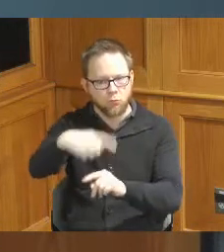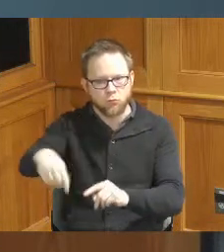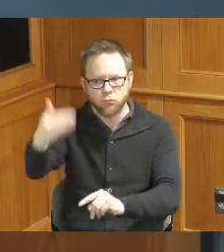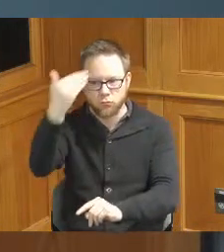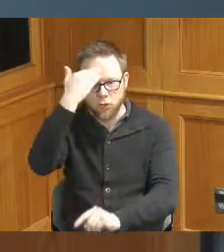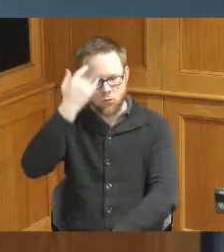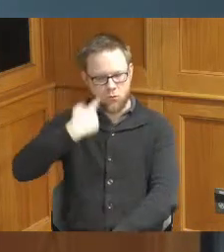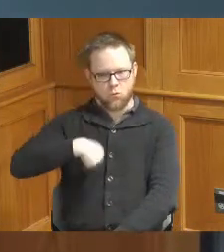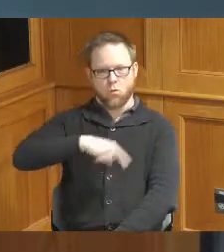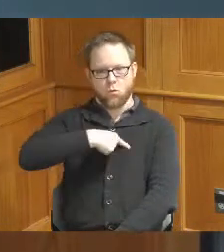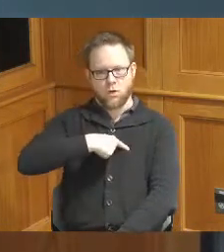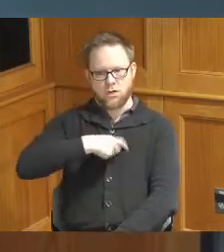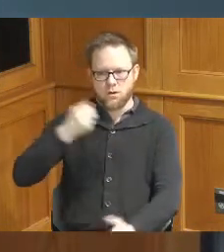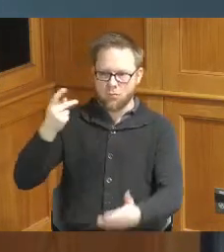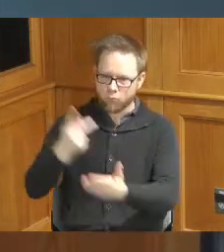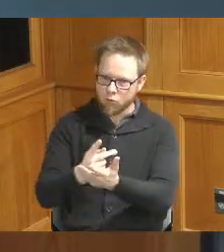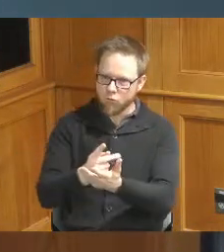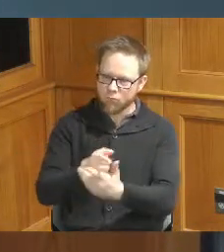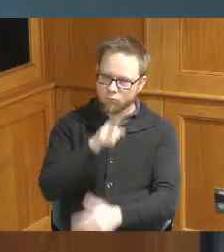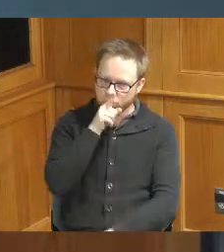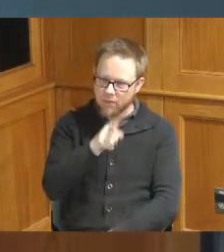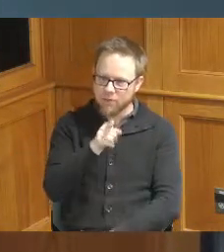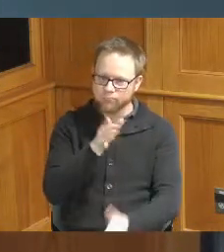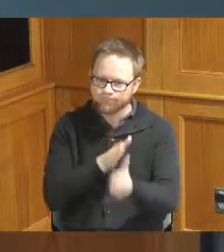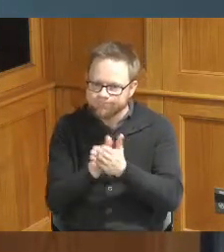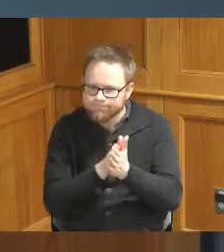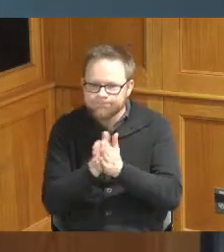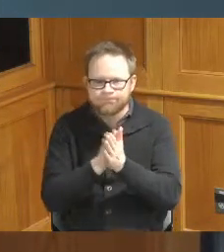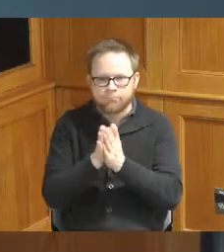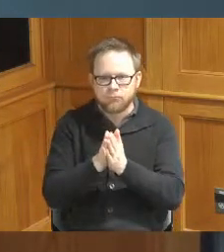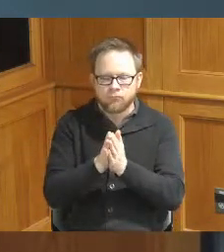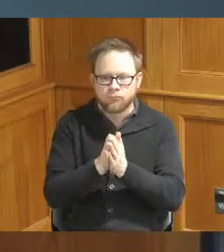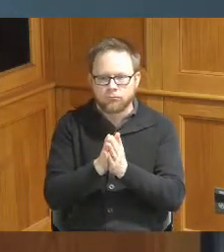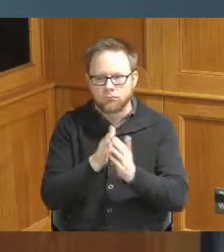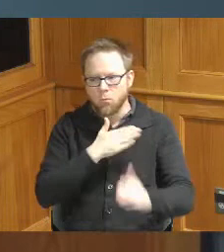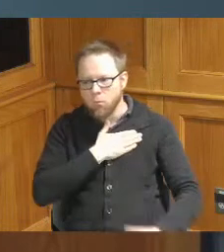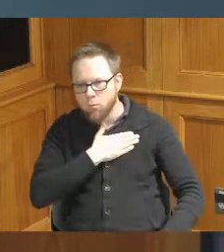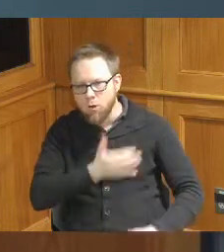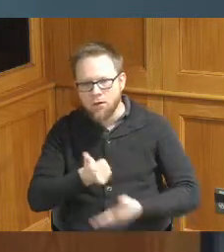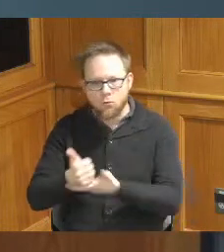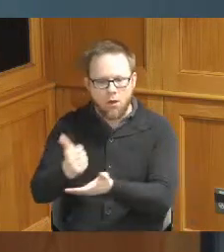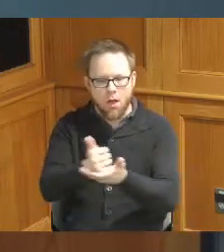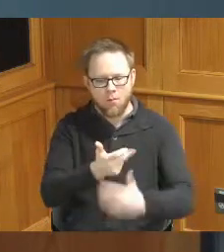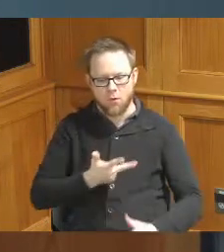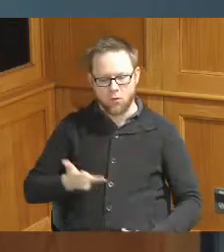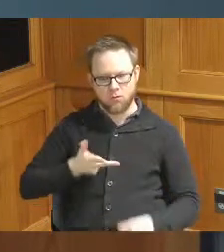this board is taking bold steps because we had to make all three of us had to make a decision and we